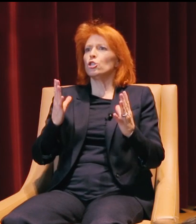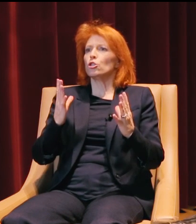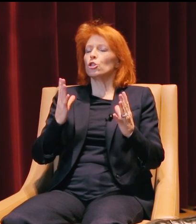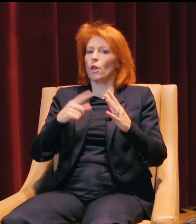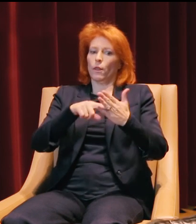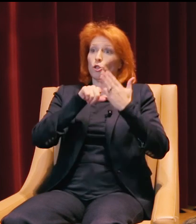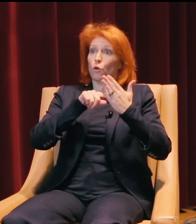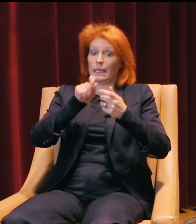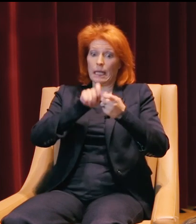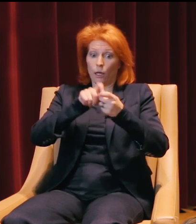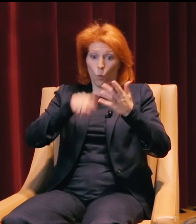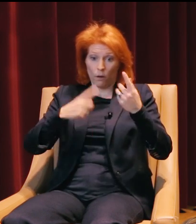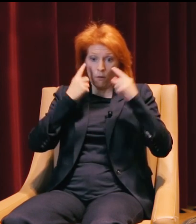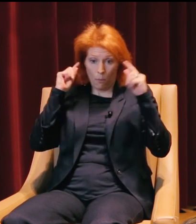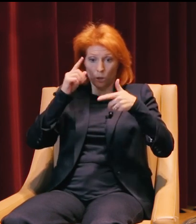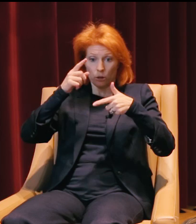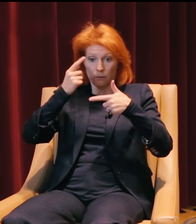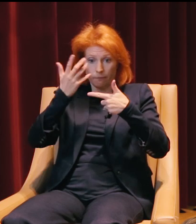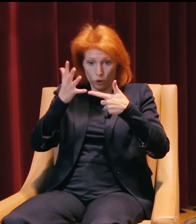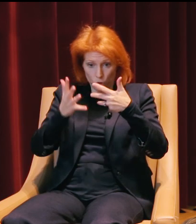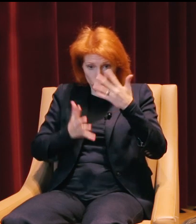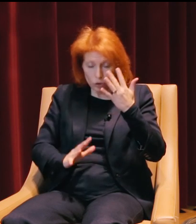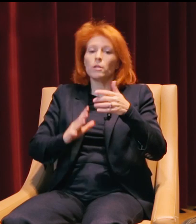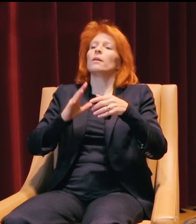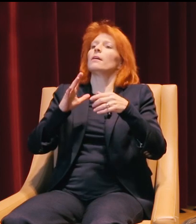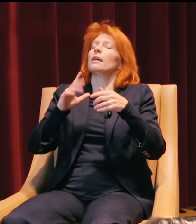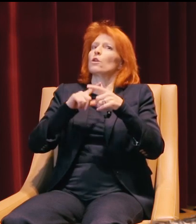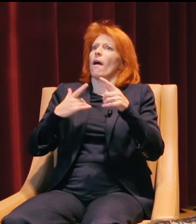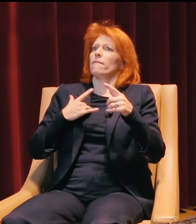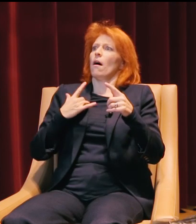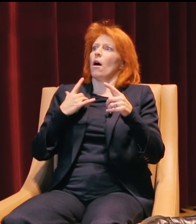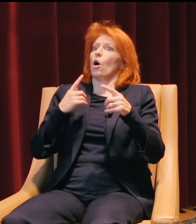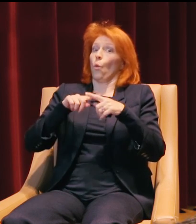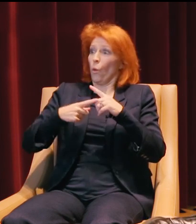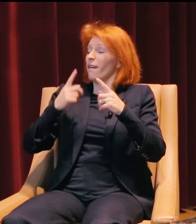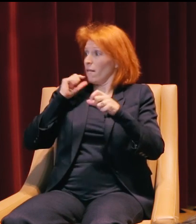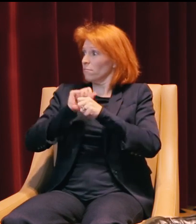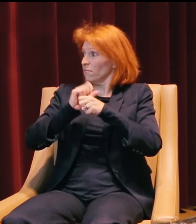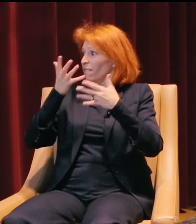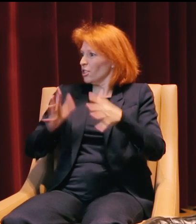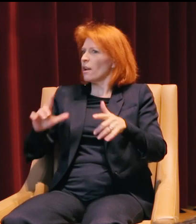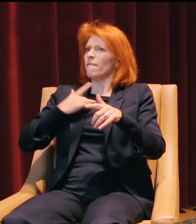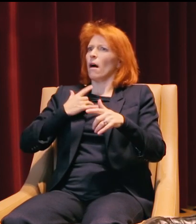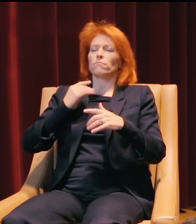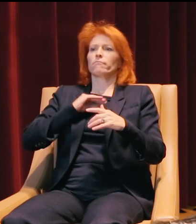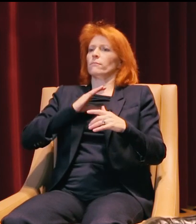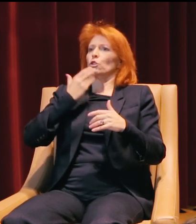what we needed to accomplish. And I just felt really good about the material I was presenting, and it went very, very well.